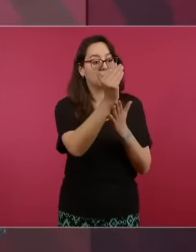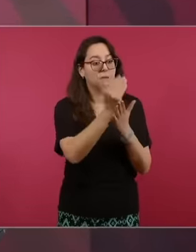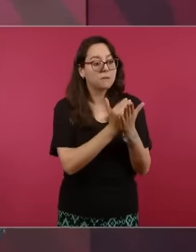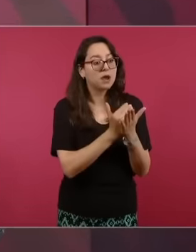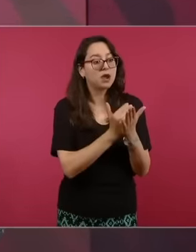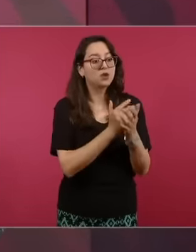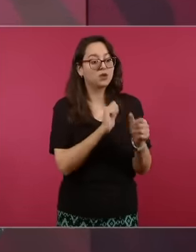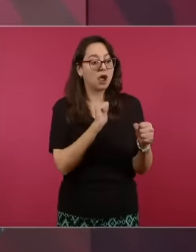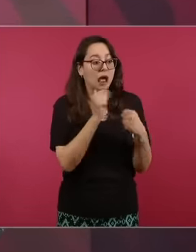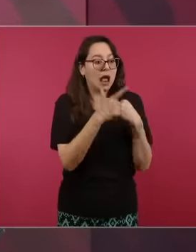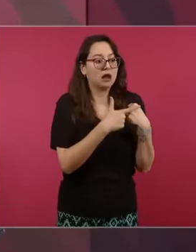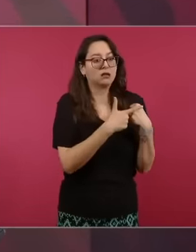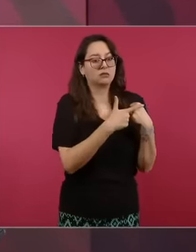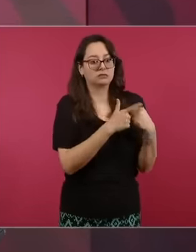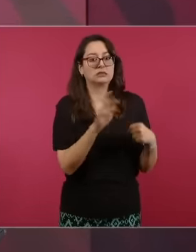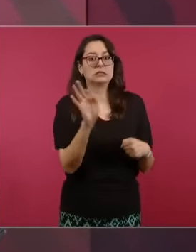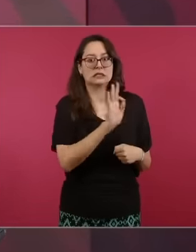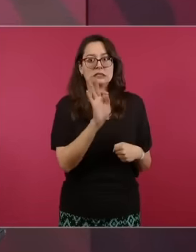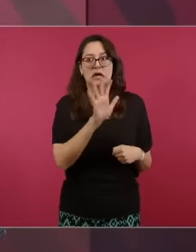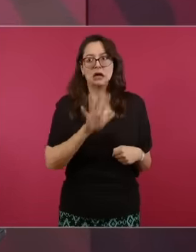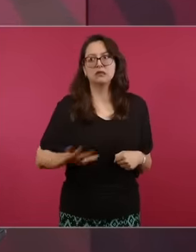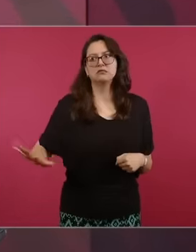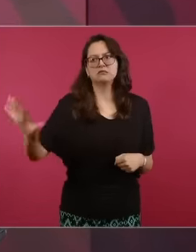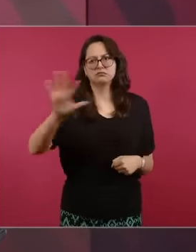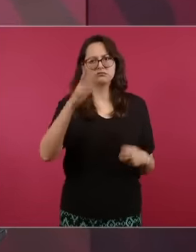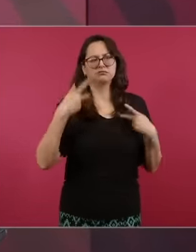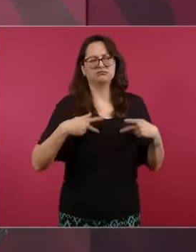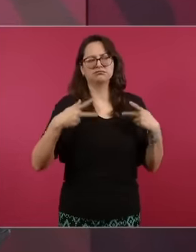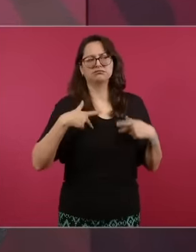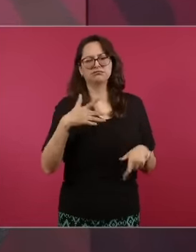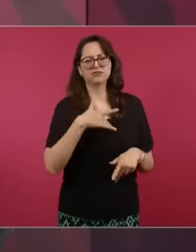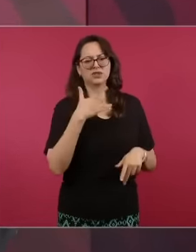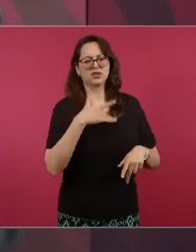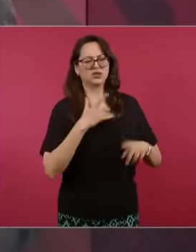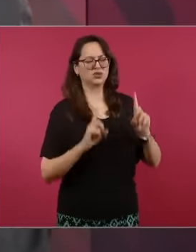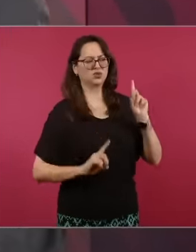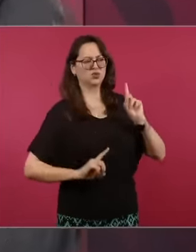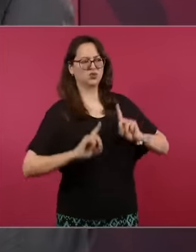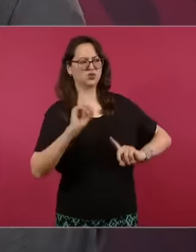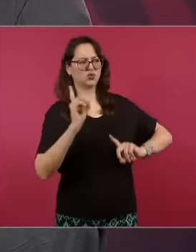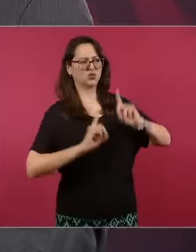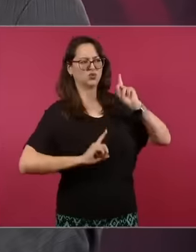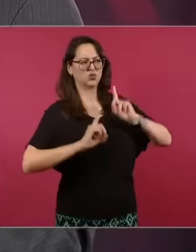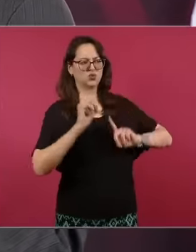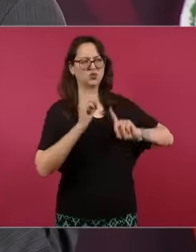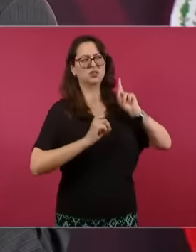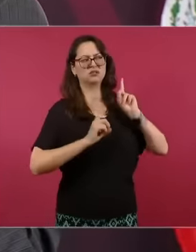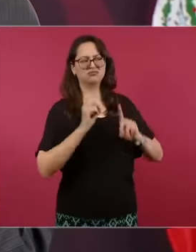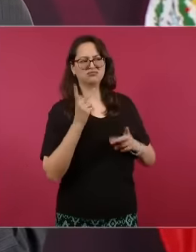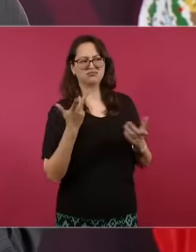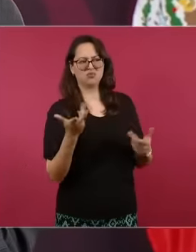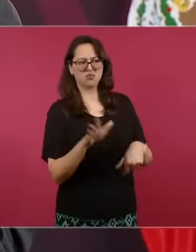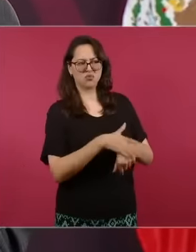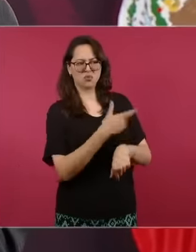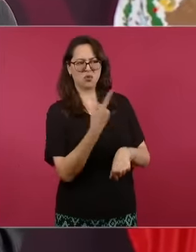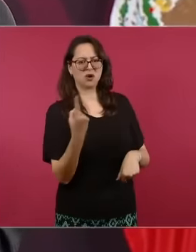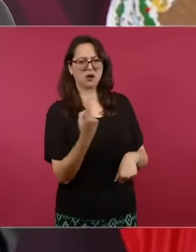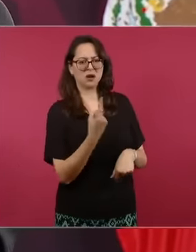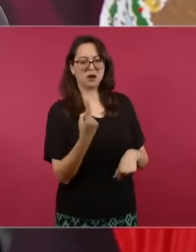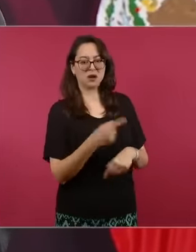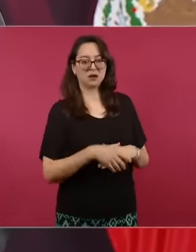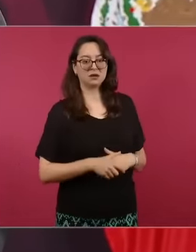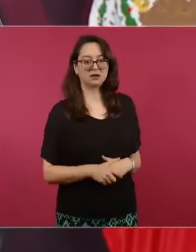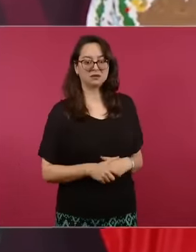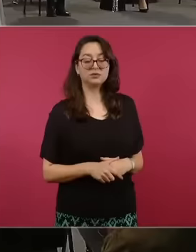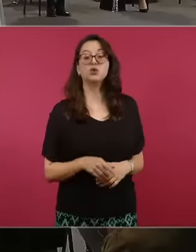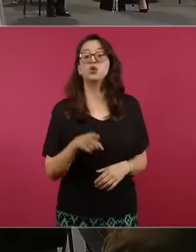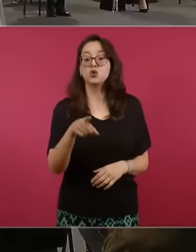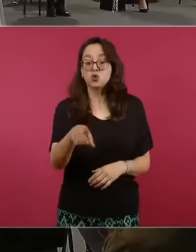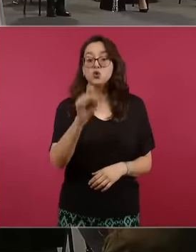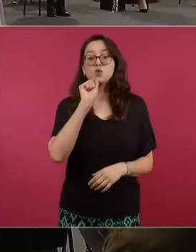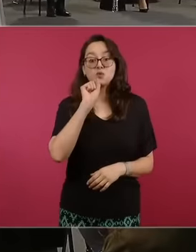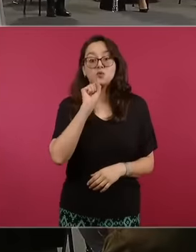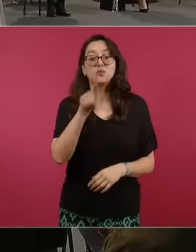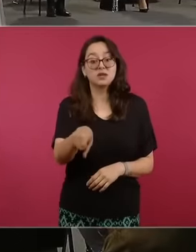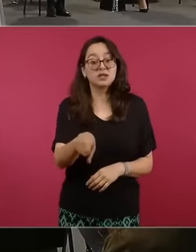arouse you yourself, you raised this I wrote it Yes yes yes you raised it yourself